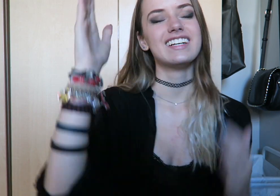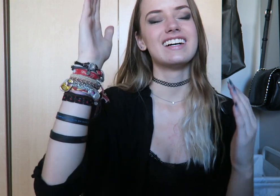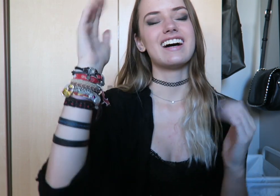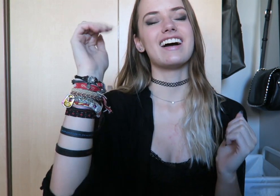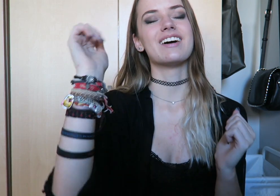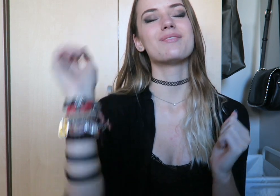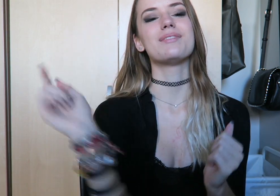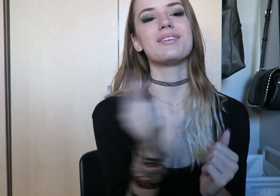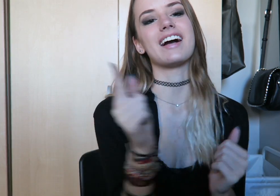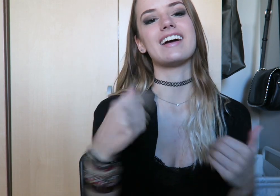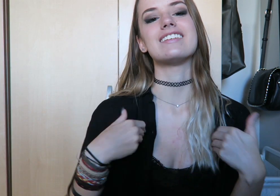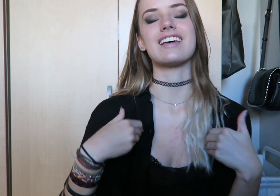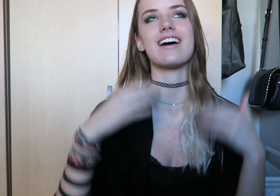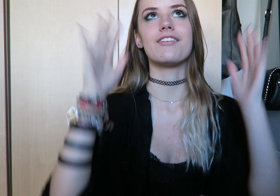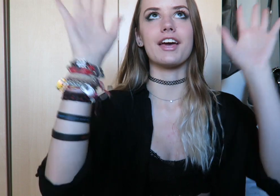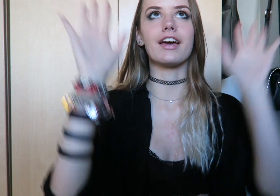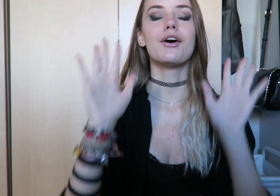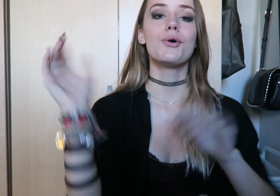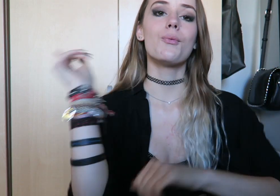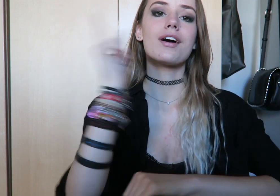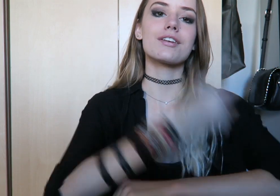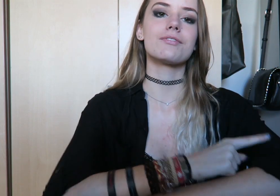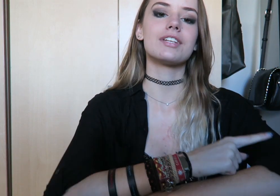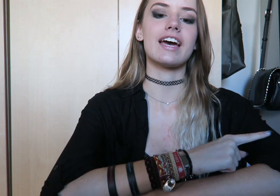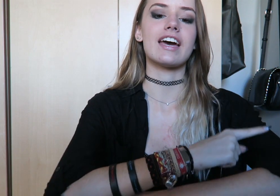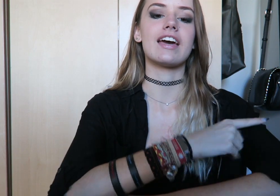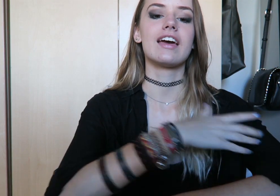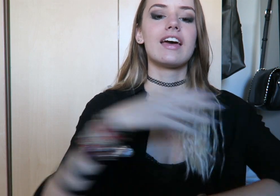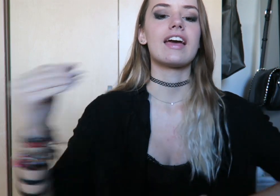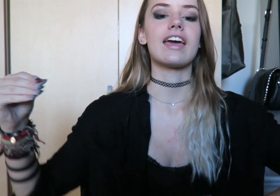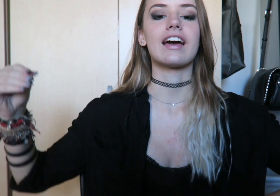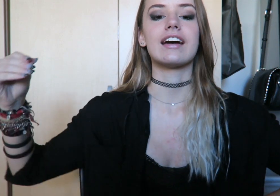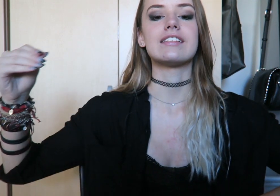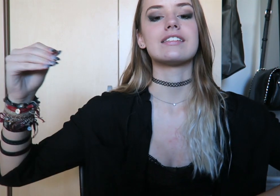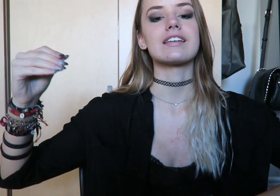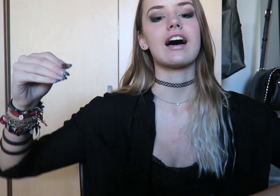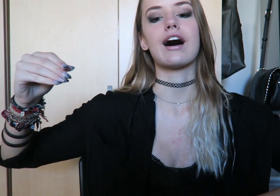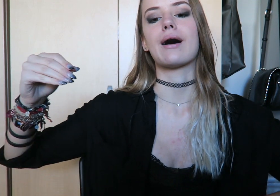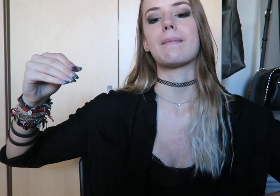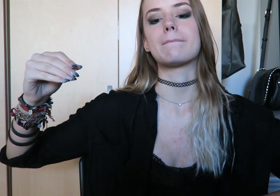I hope you guys have a wonderful day